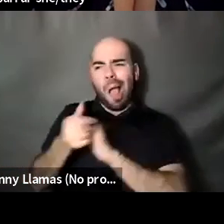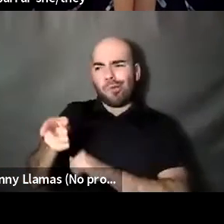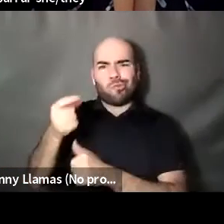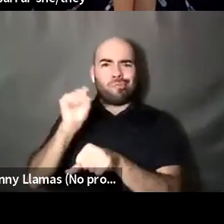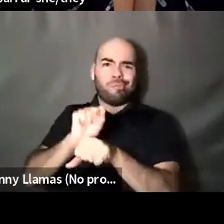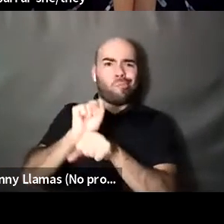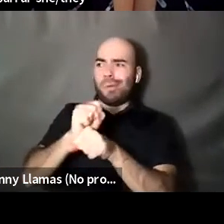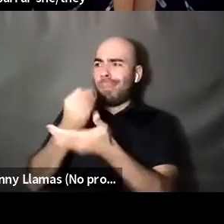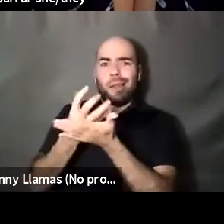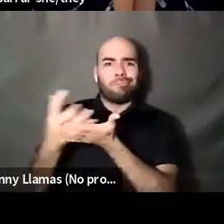Kenyon Farrow (he/him/his): You know,